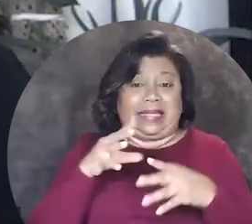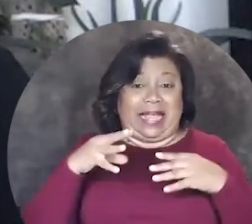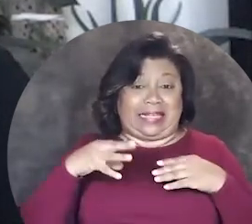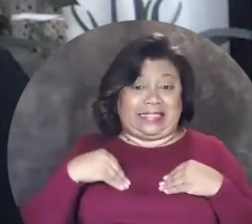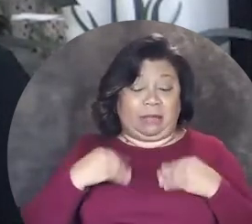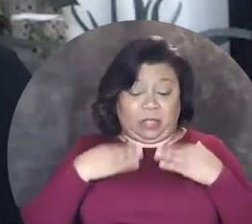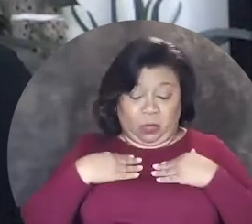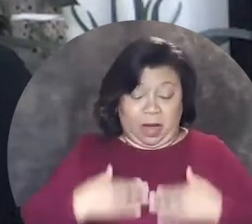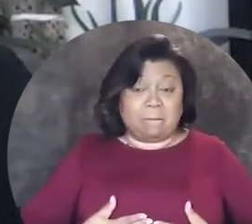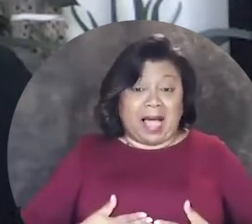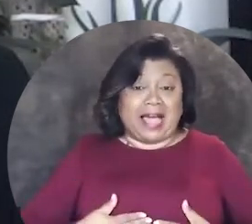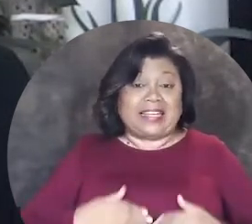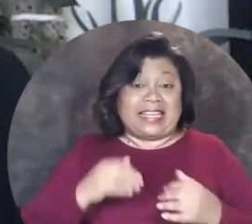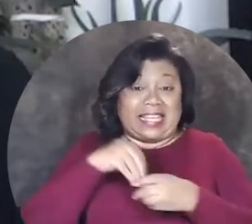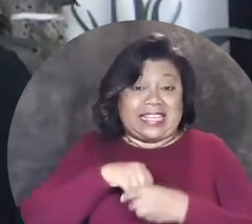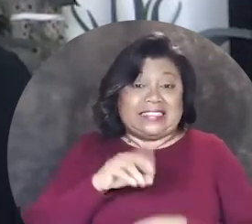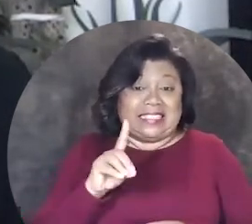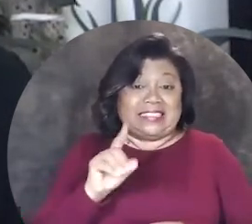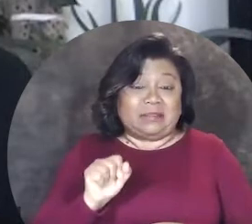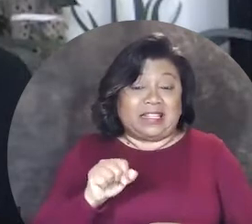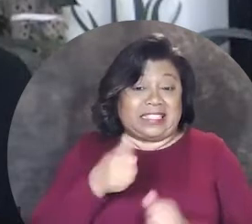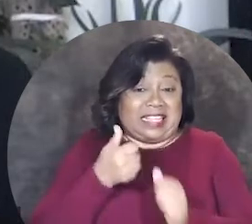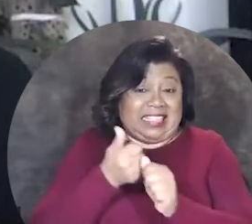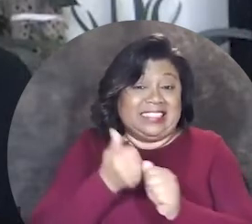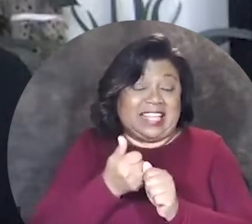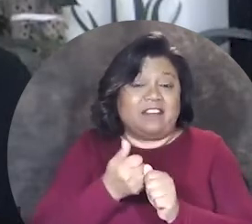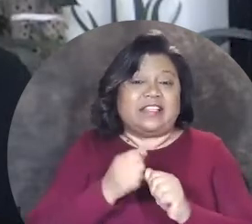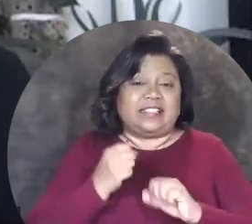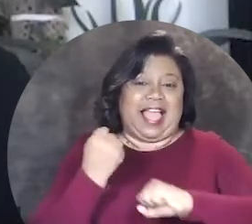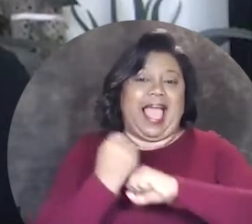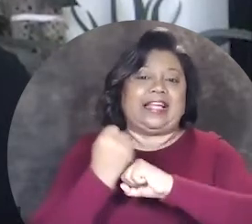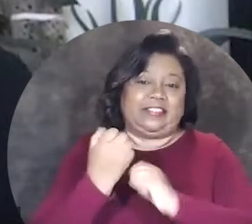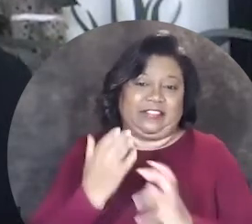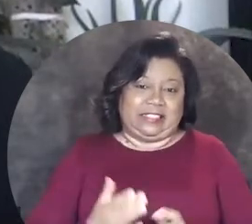being accepting of one's body and disability in and of itself is activism